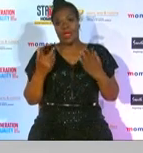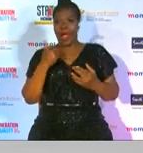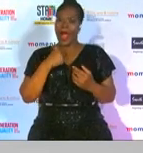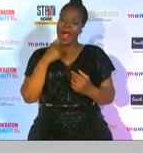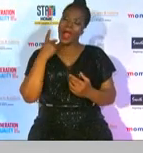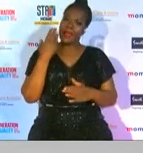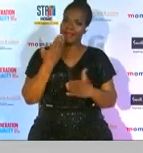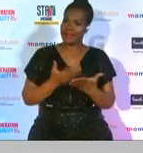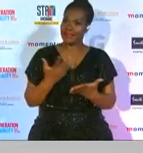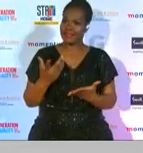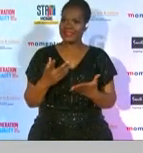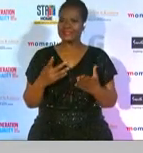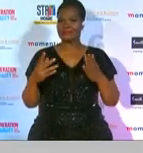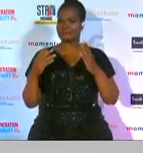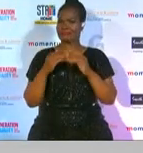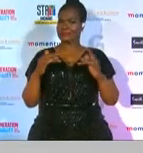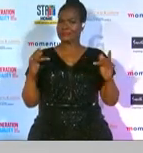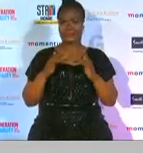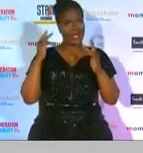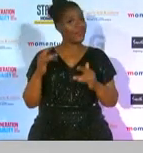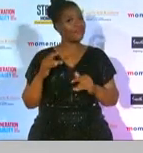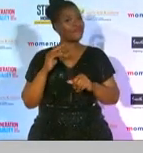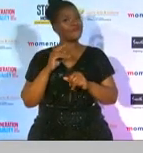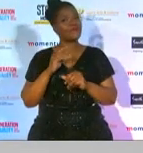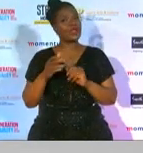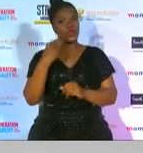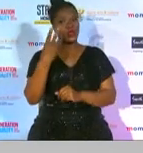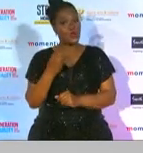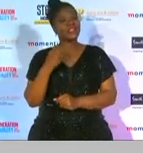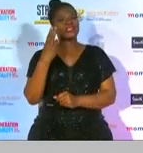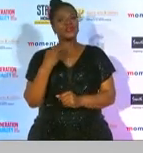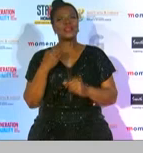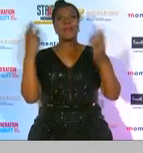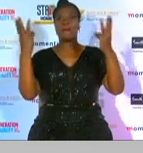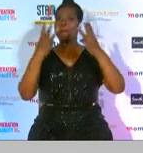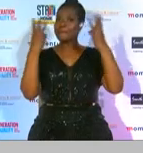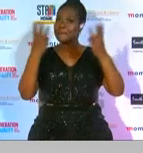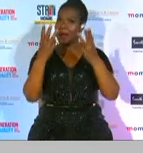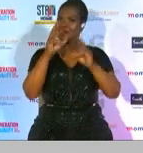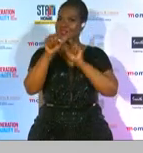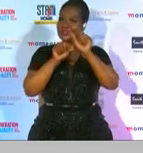with a tight finish the 2020 public choice award winner is